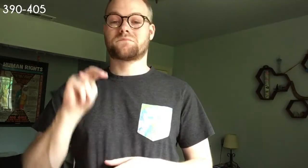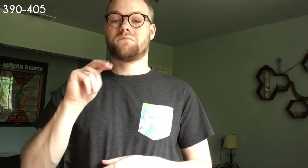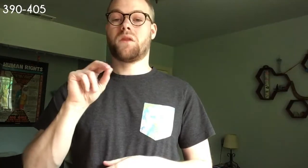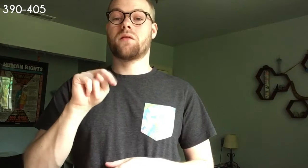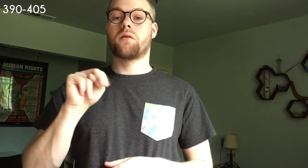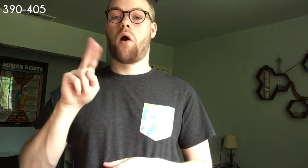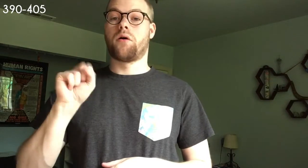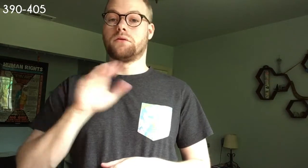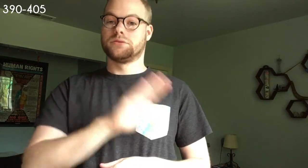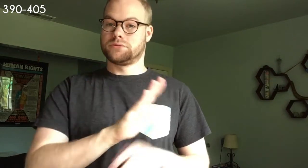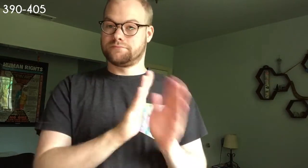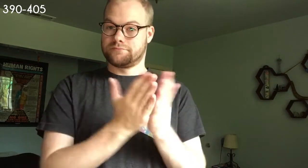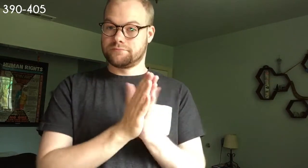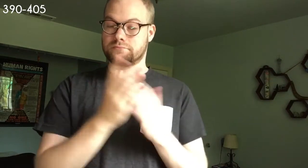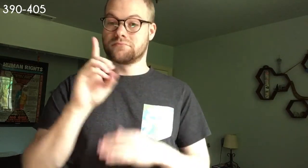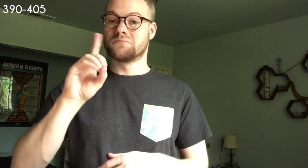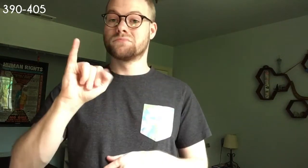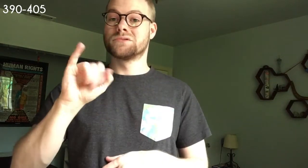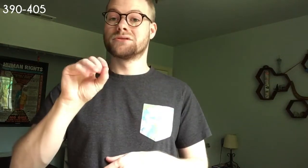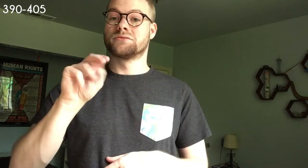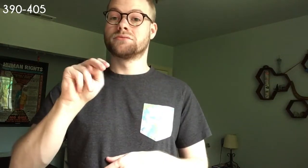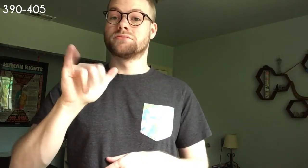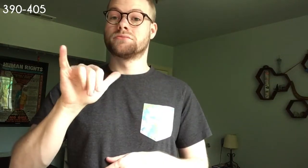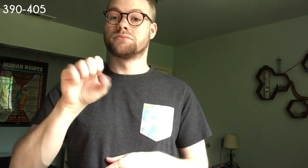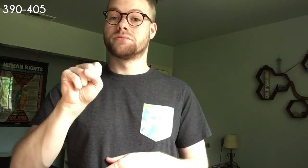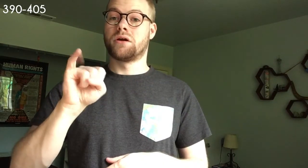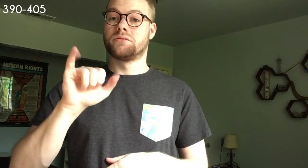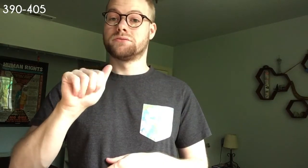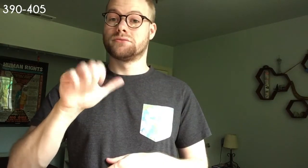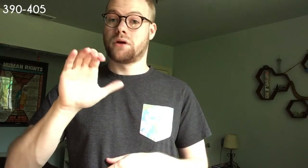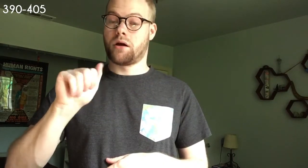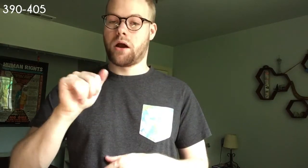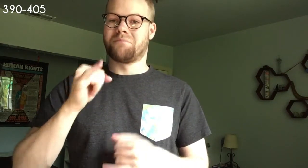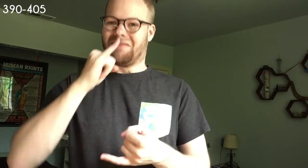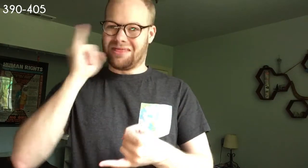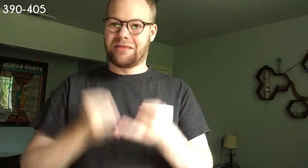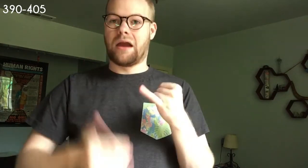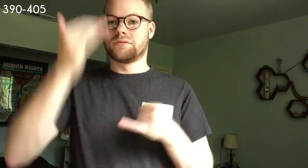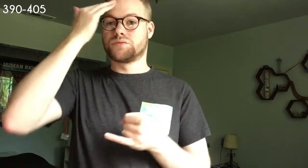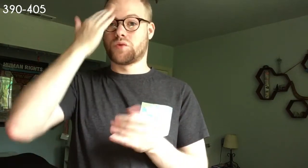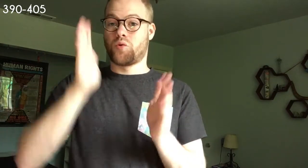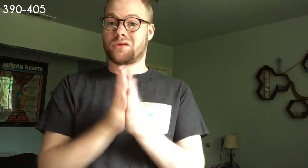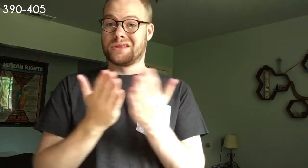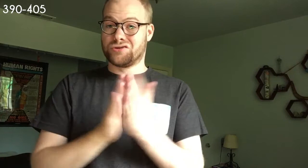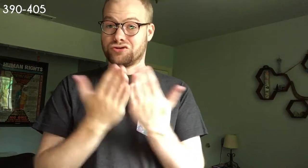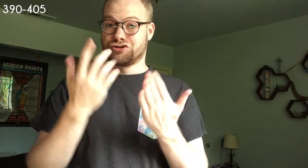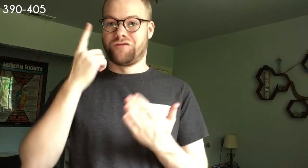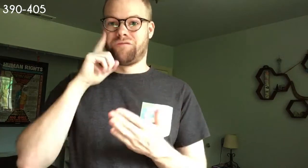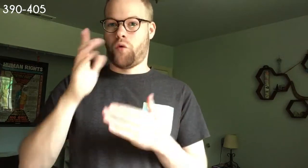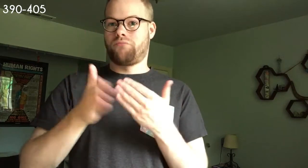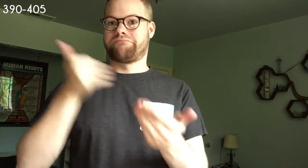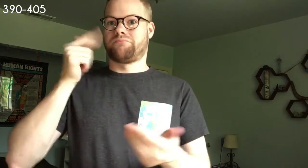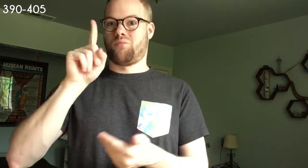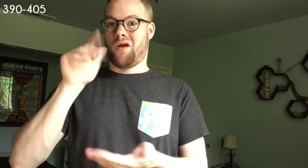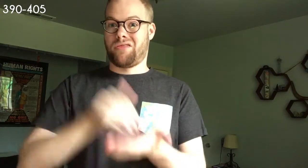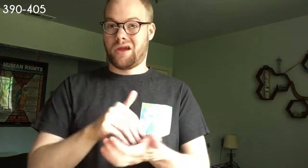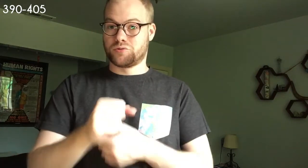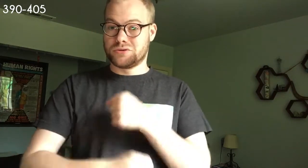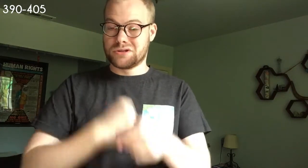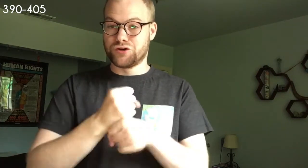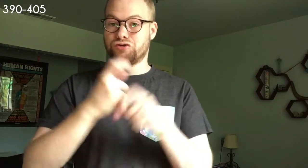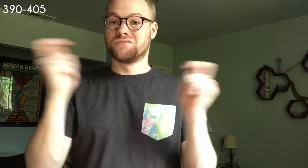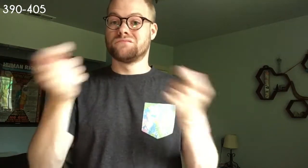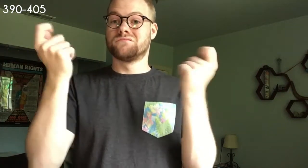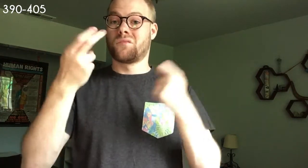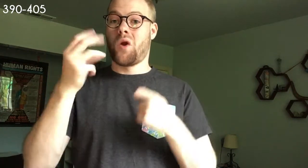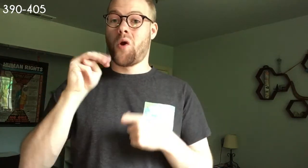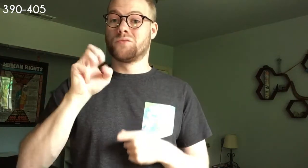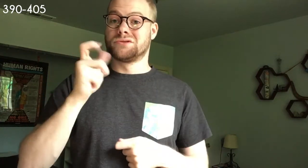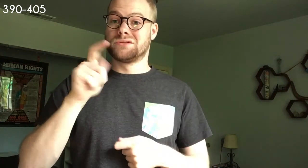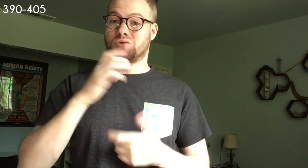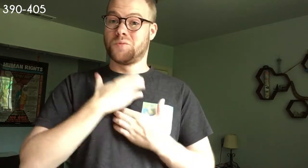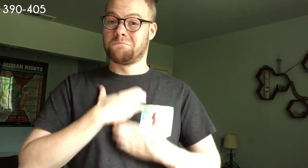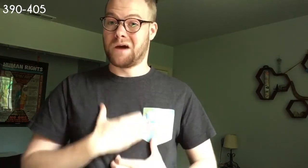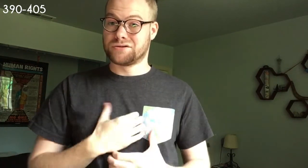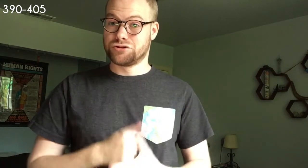390 – 405 Nonnus' Dionysiaca is the last known piece of literature for nearly 1,000 years to celebrate homosexual passion.